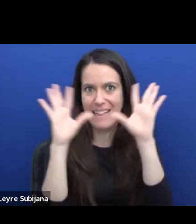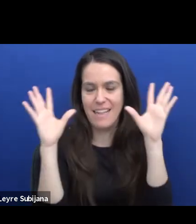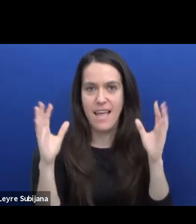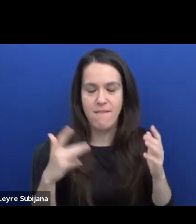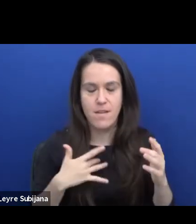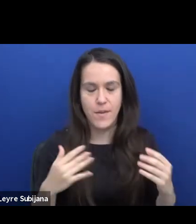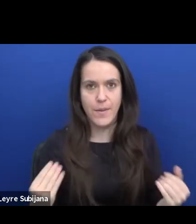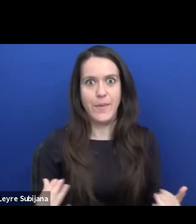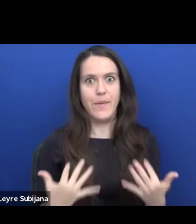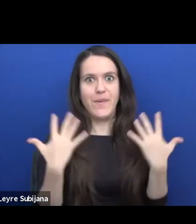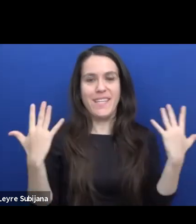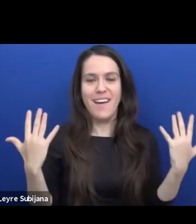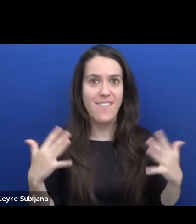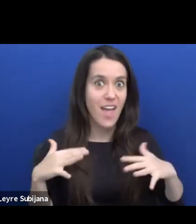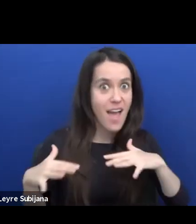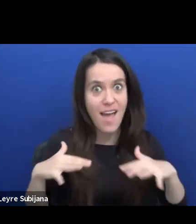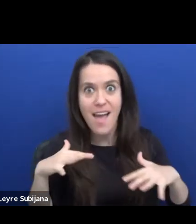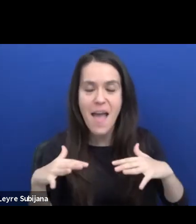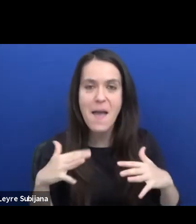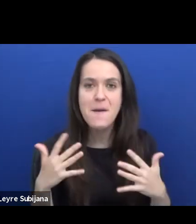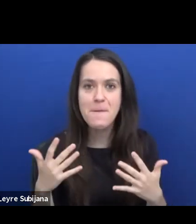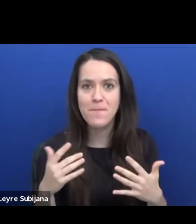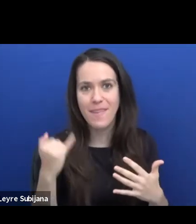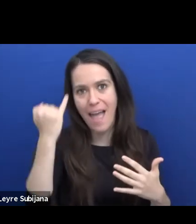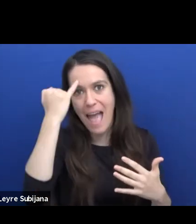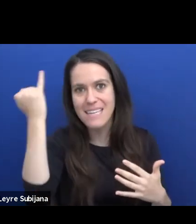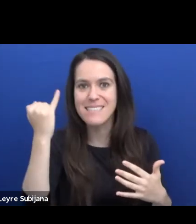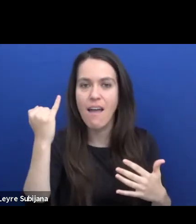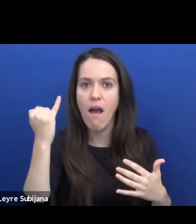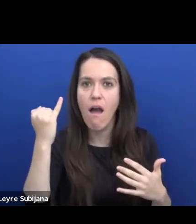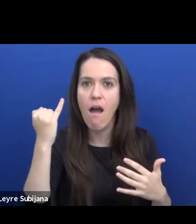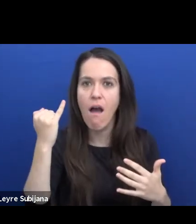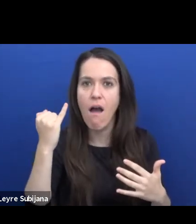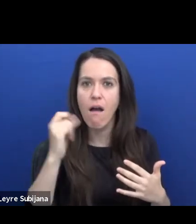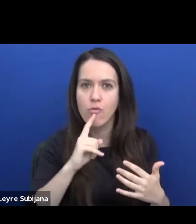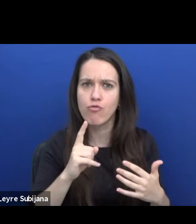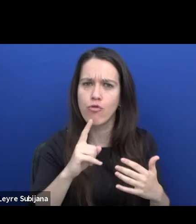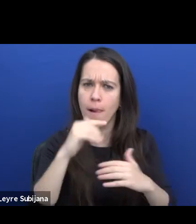And try to get the ideas as narrowed in as you can